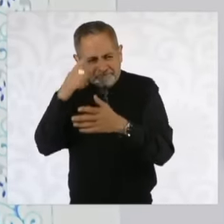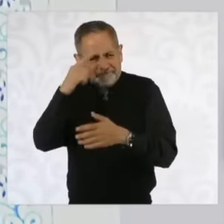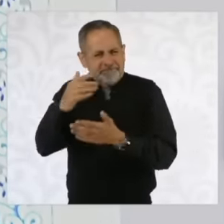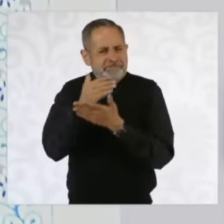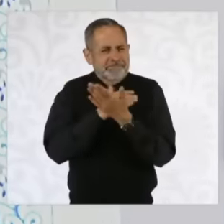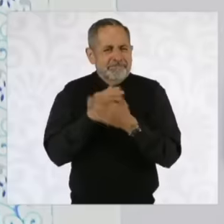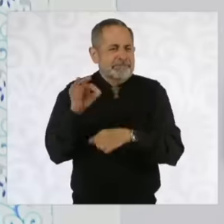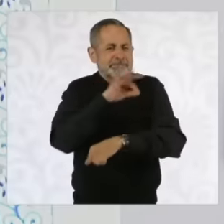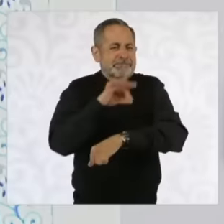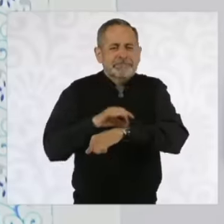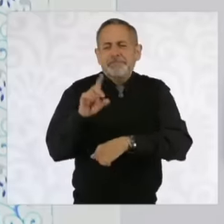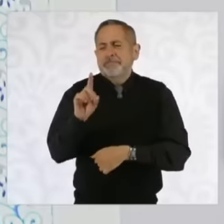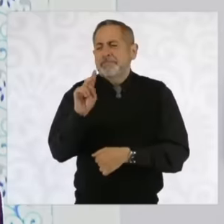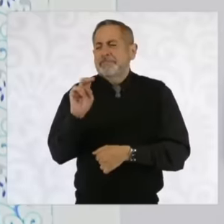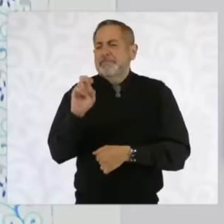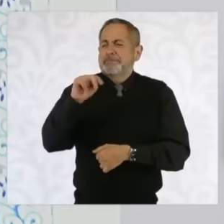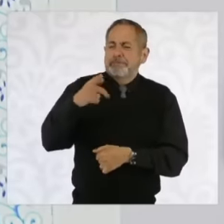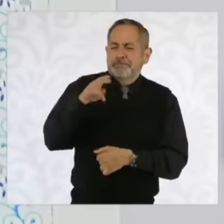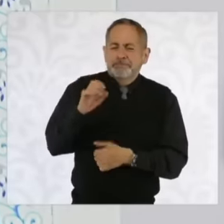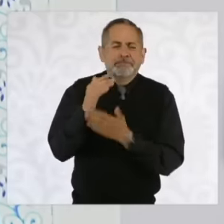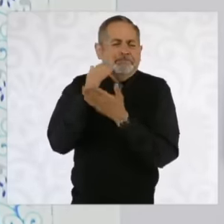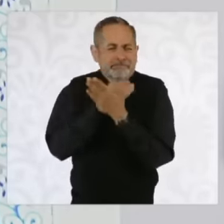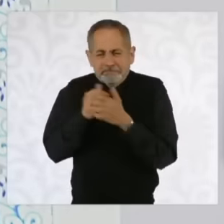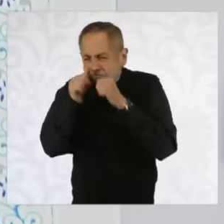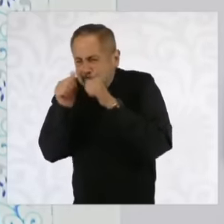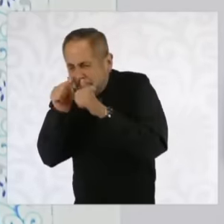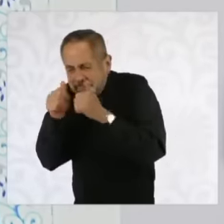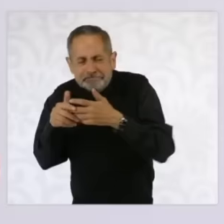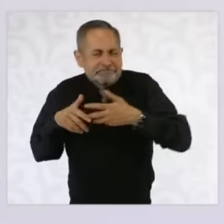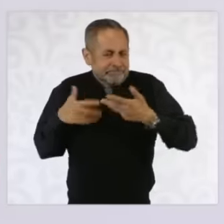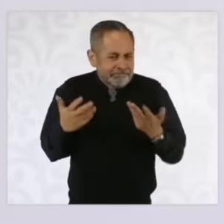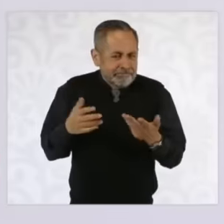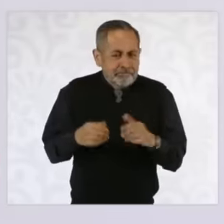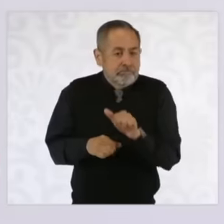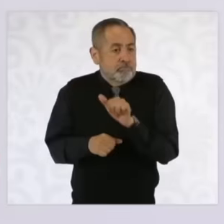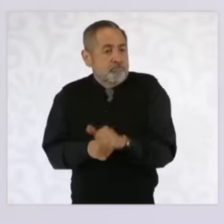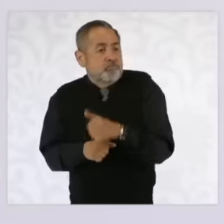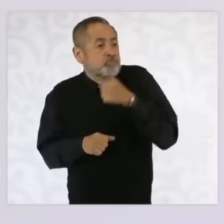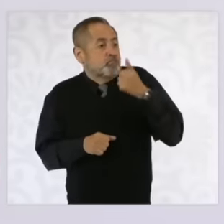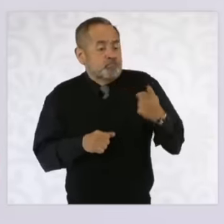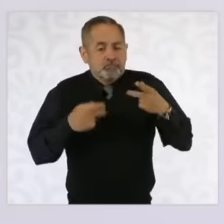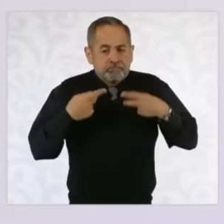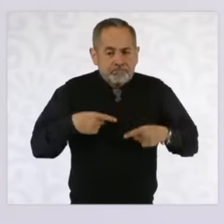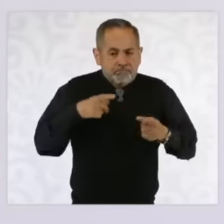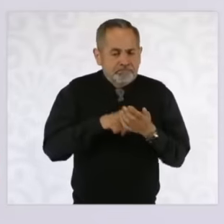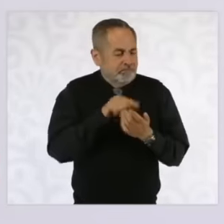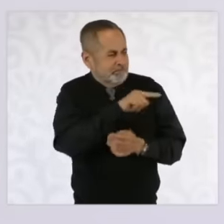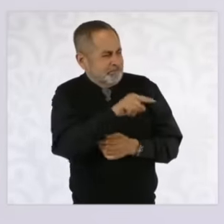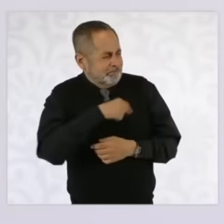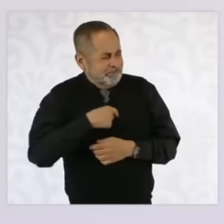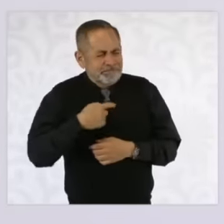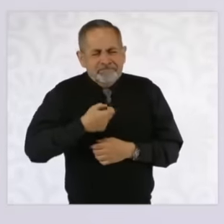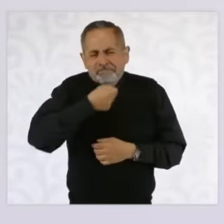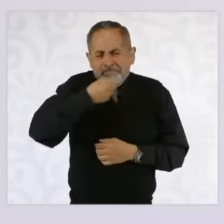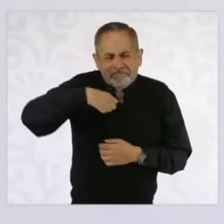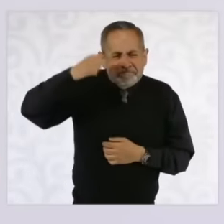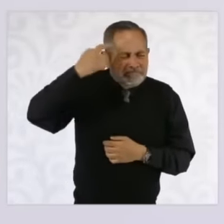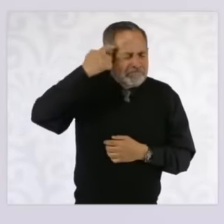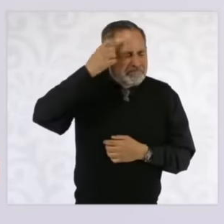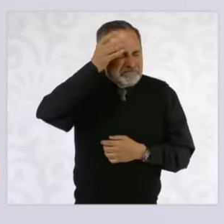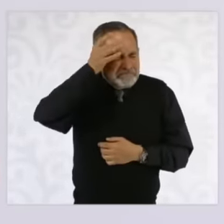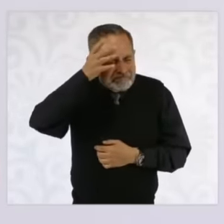in this situation there are other people who have headaches or have some symptoms. Today,